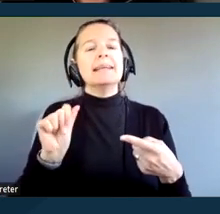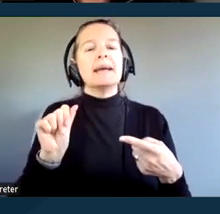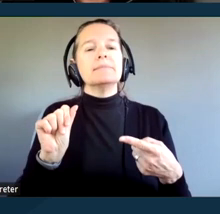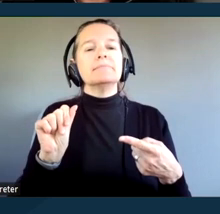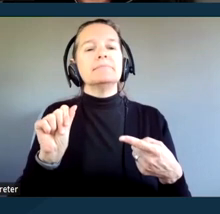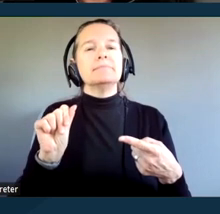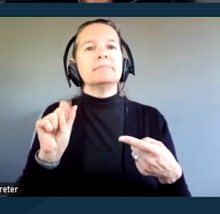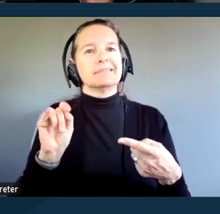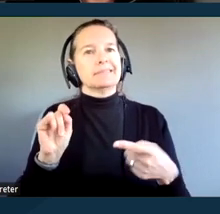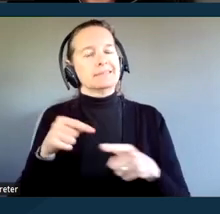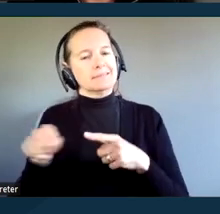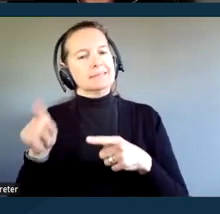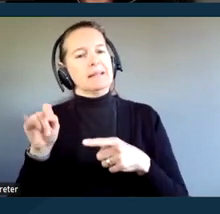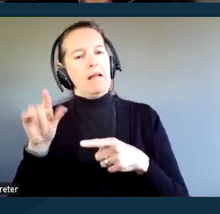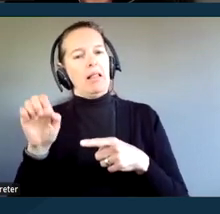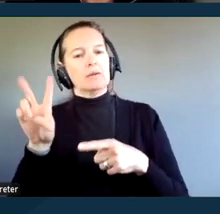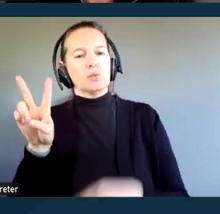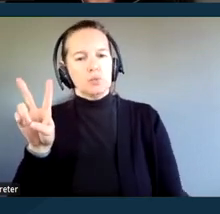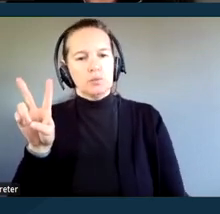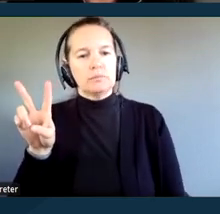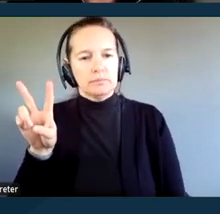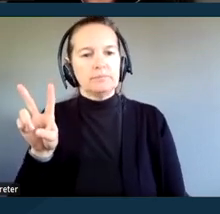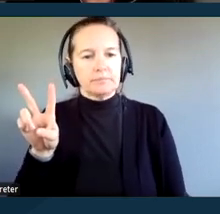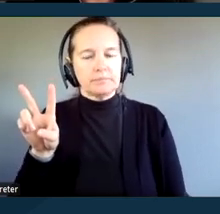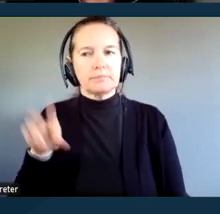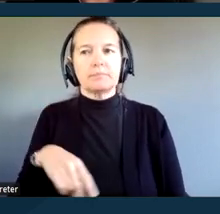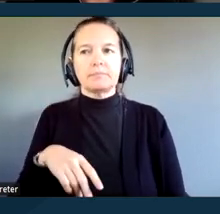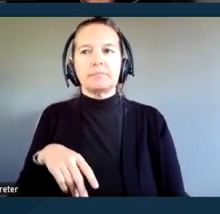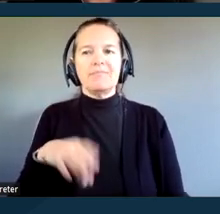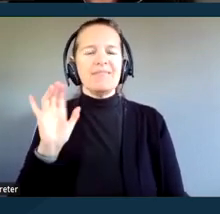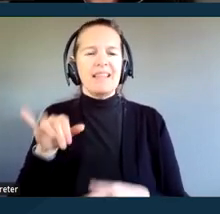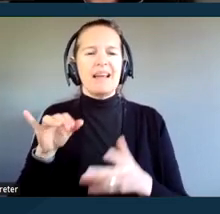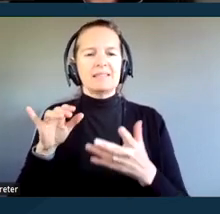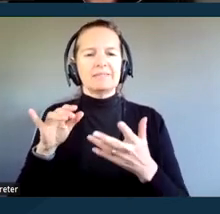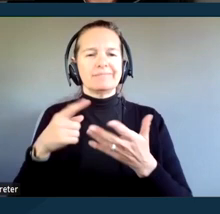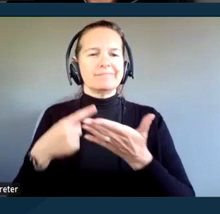and specifically Title II of the ADA, which covers public services.